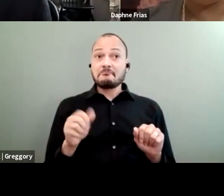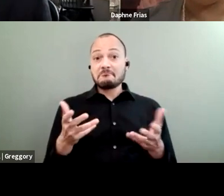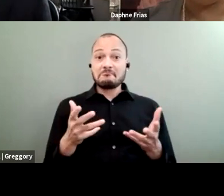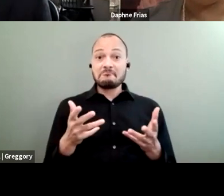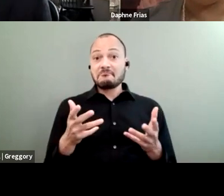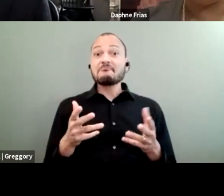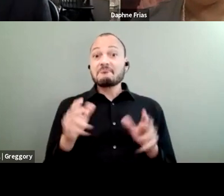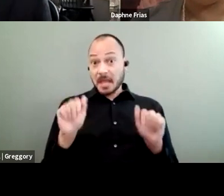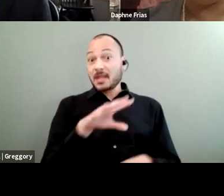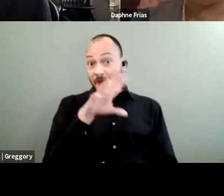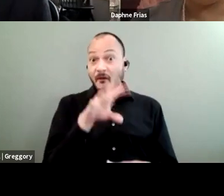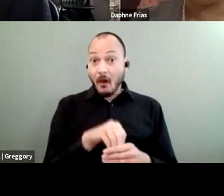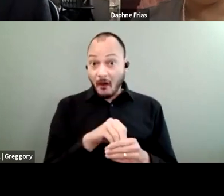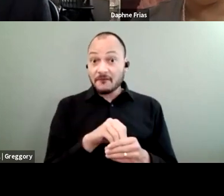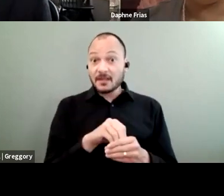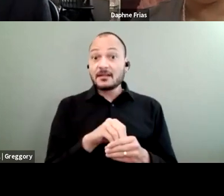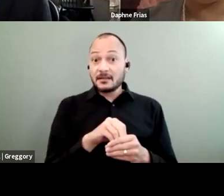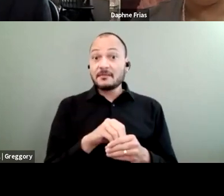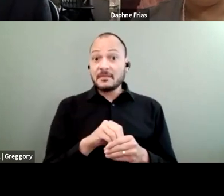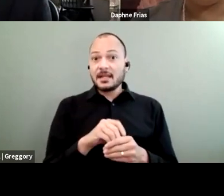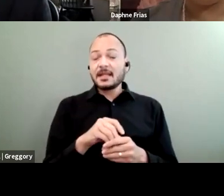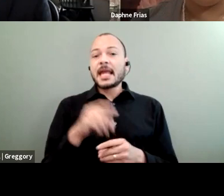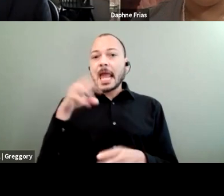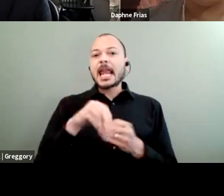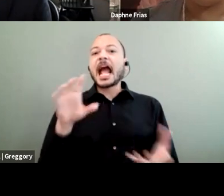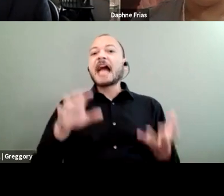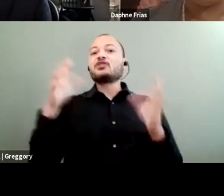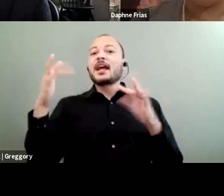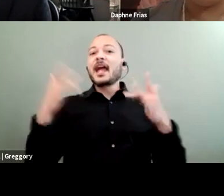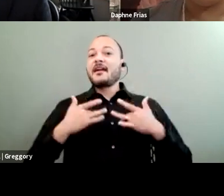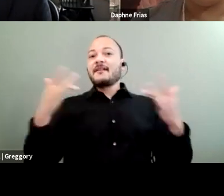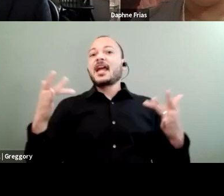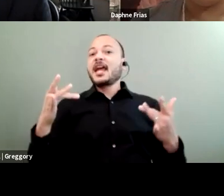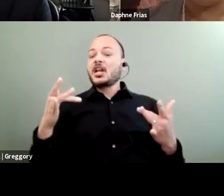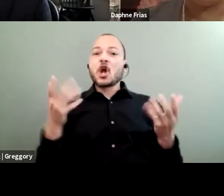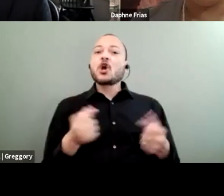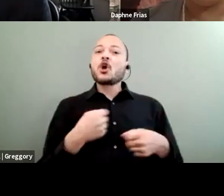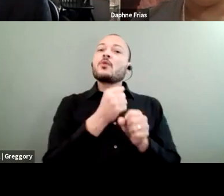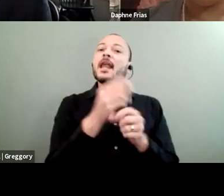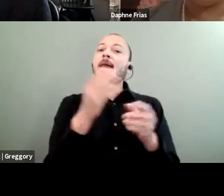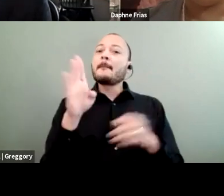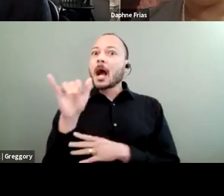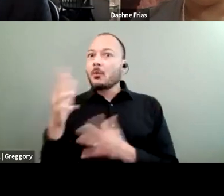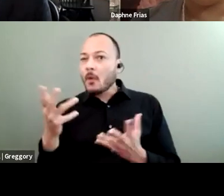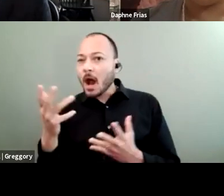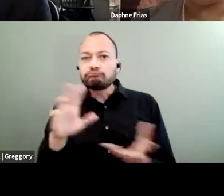in a catastrophic event created by erratic weather behavior. But, of course, there is always